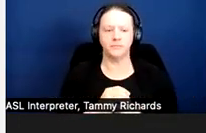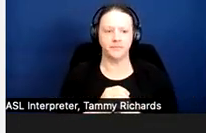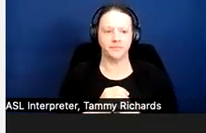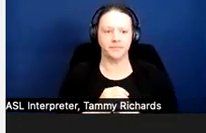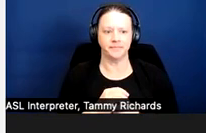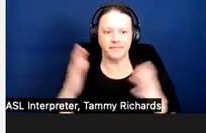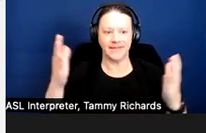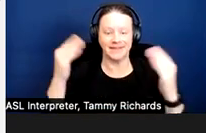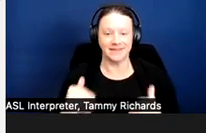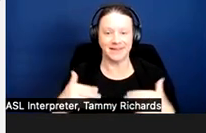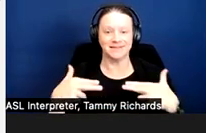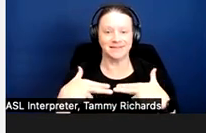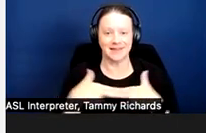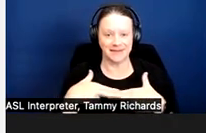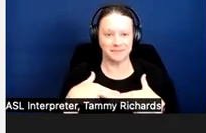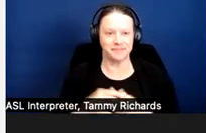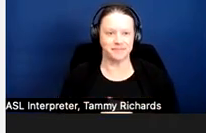Next slide.